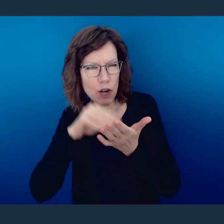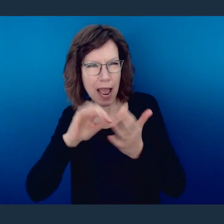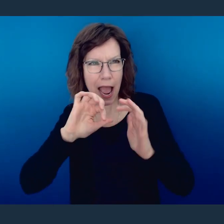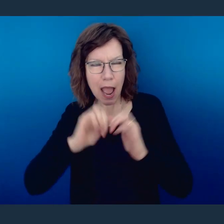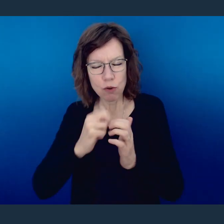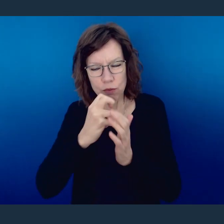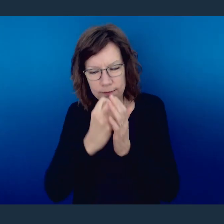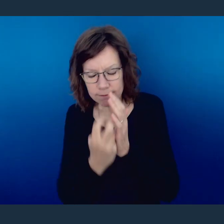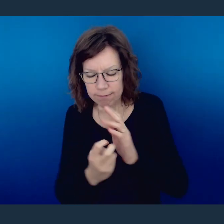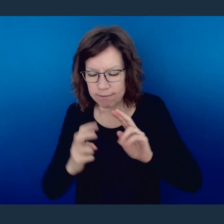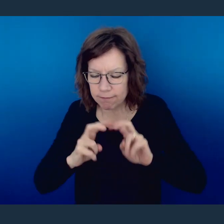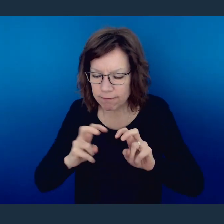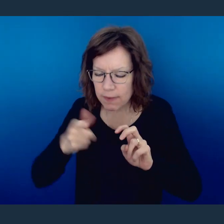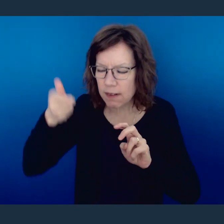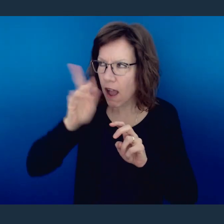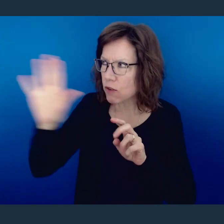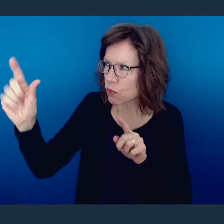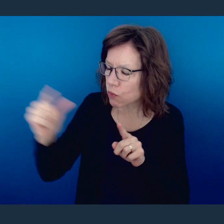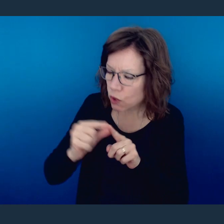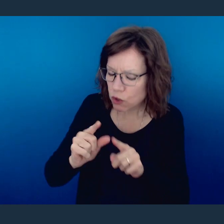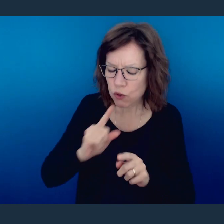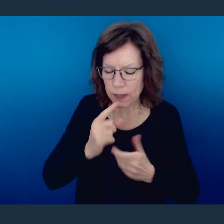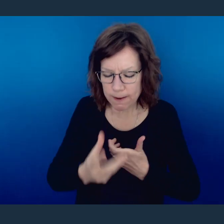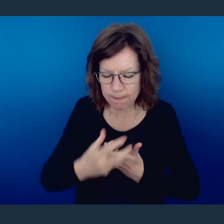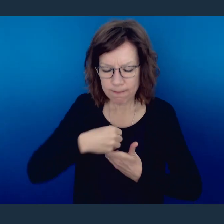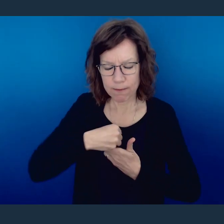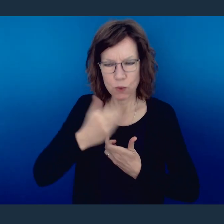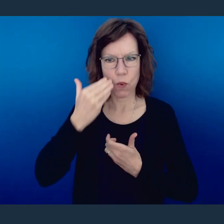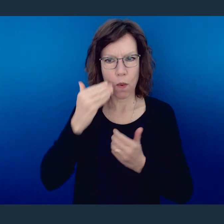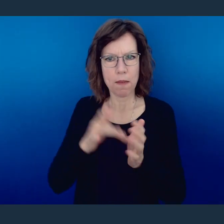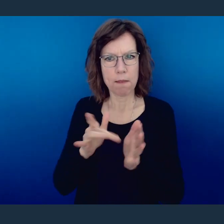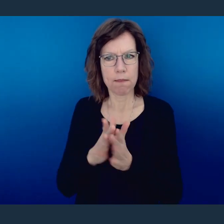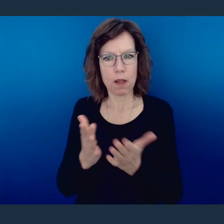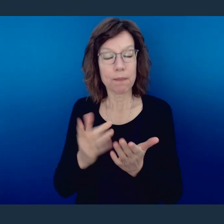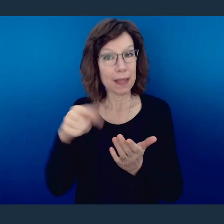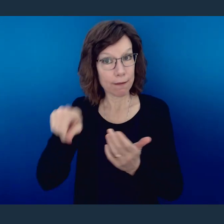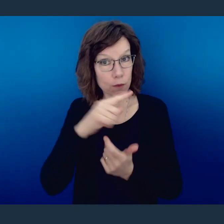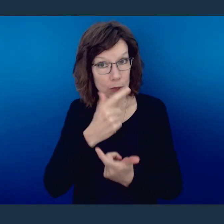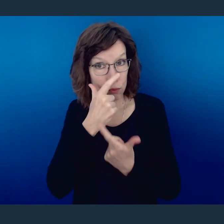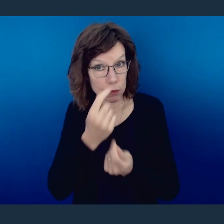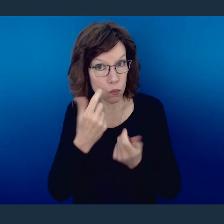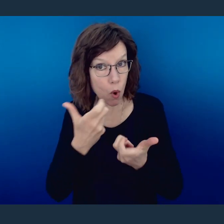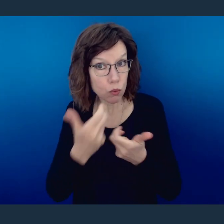word and fully equip us of the Bible. So if you're interested in joining us, you can go